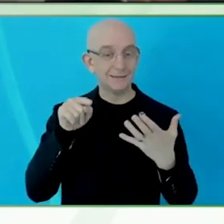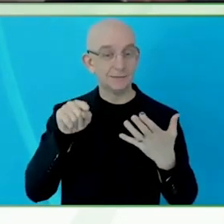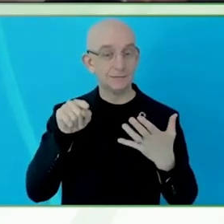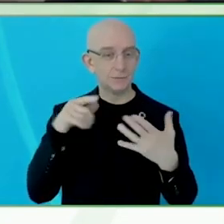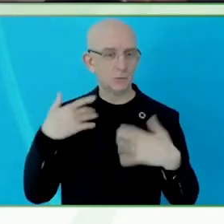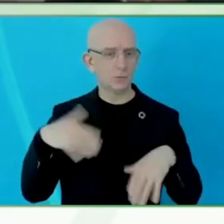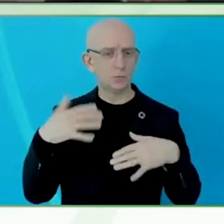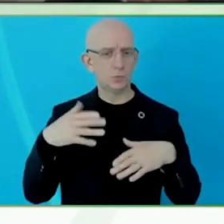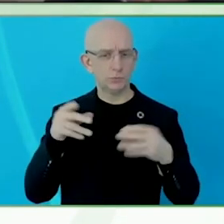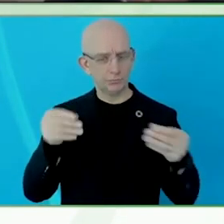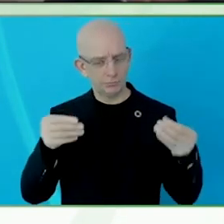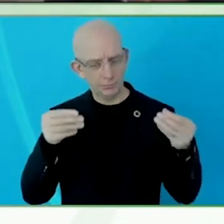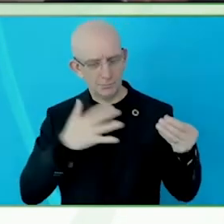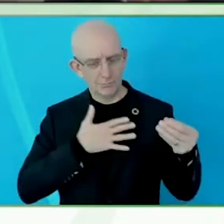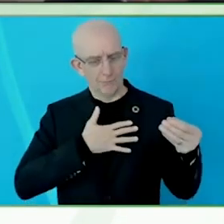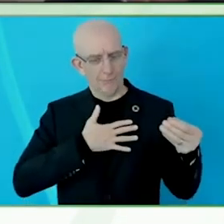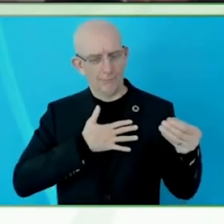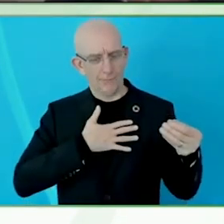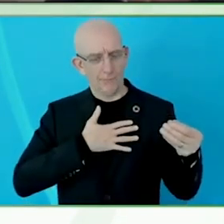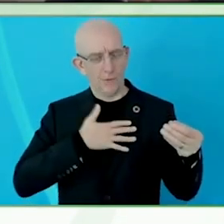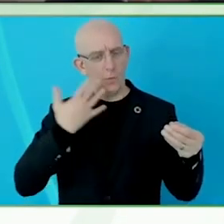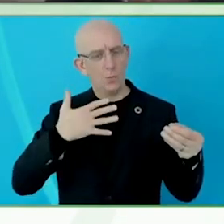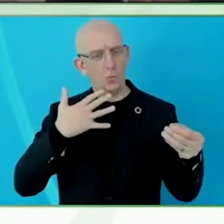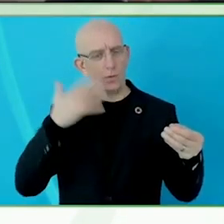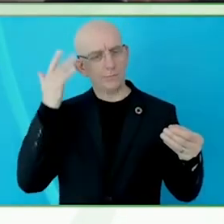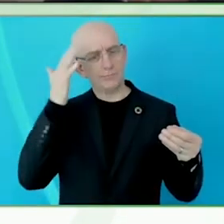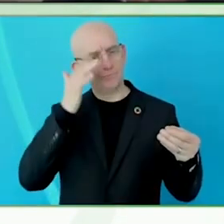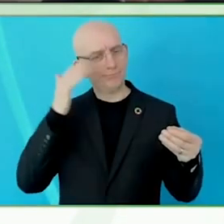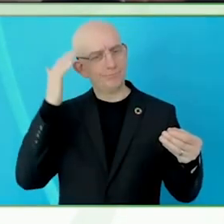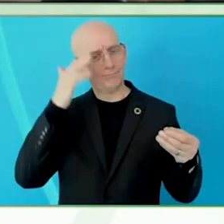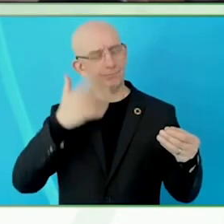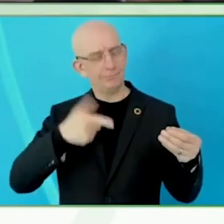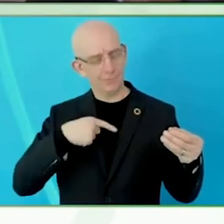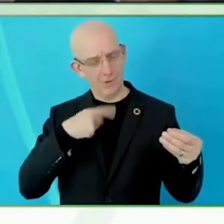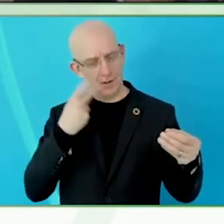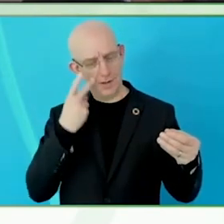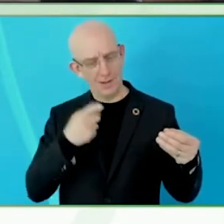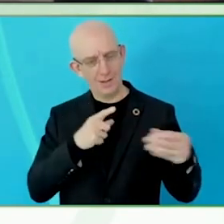universe, we are excluding the BVI community, so for this conversation,